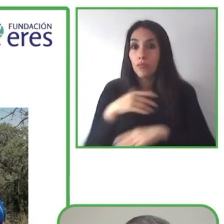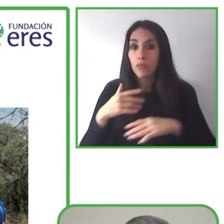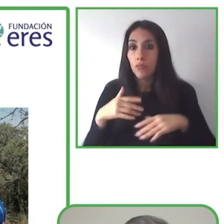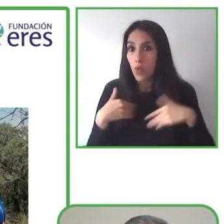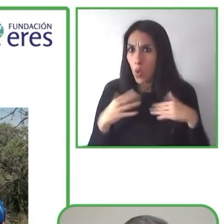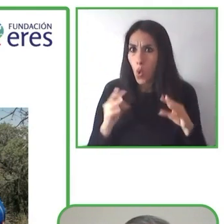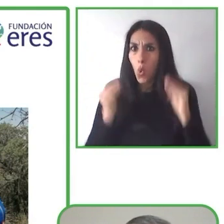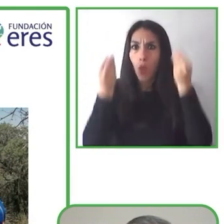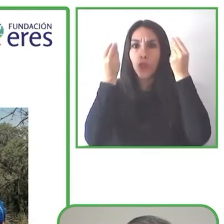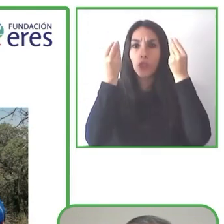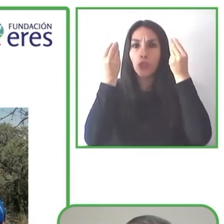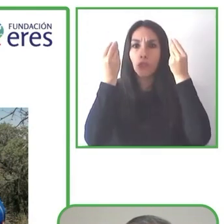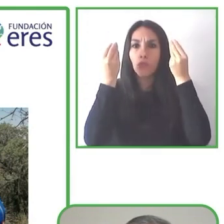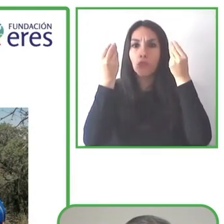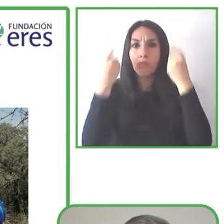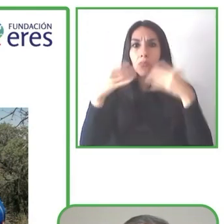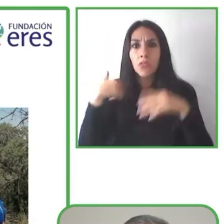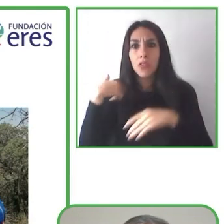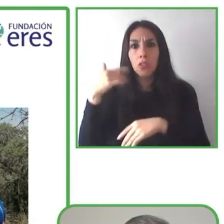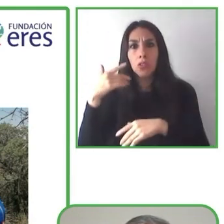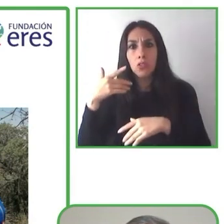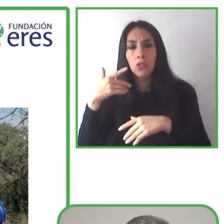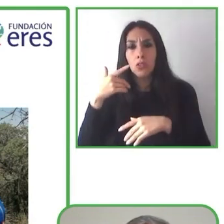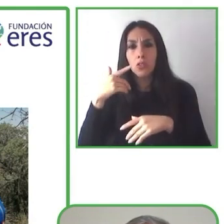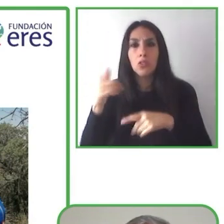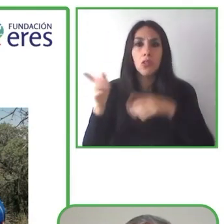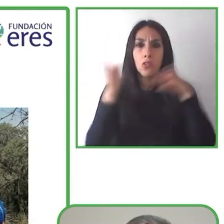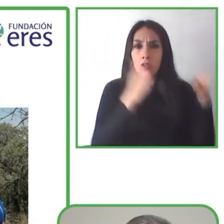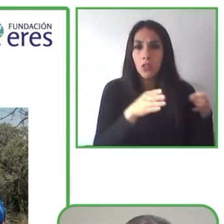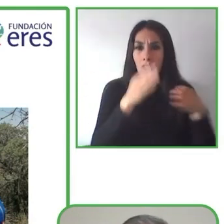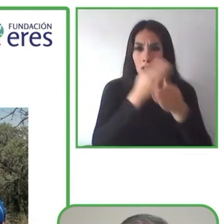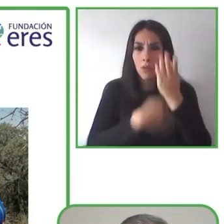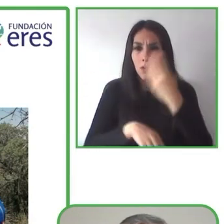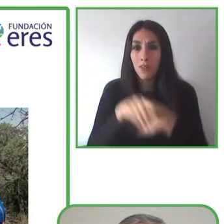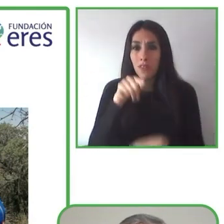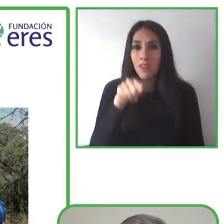And we can see in the images one of the students that we've worked with